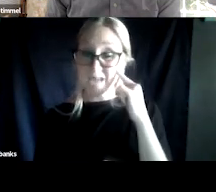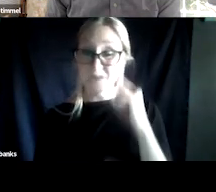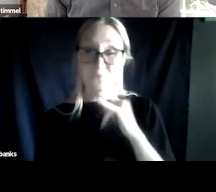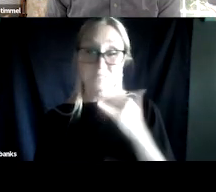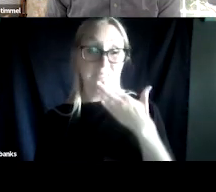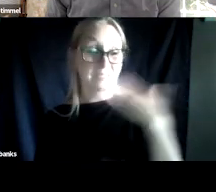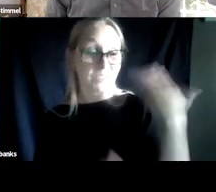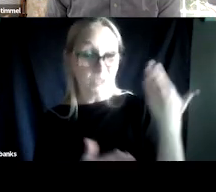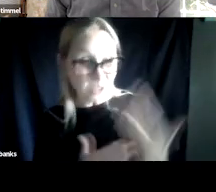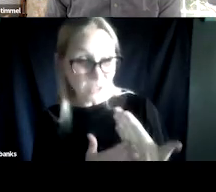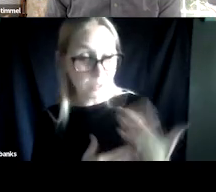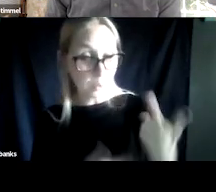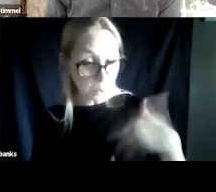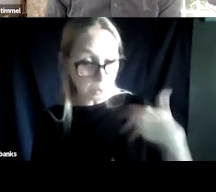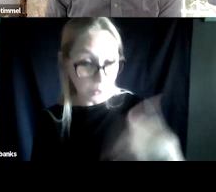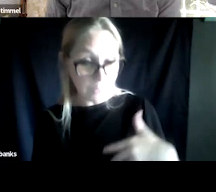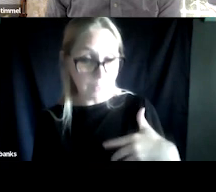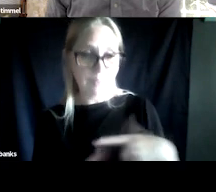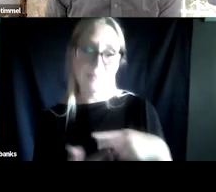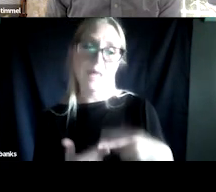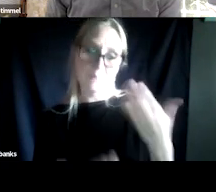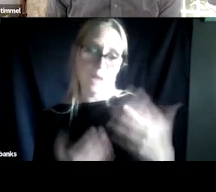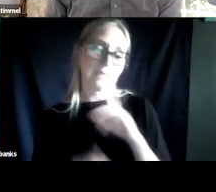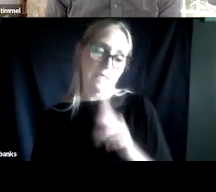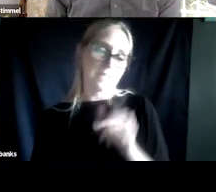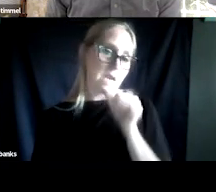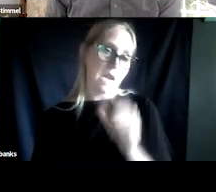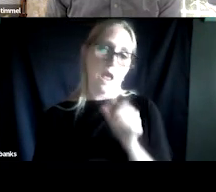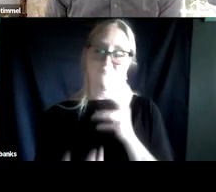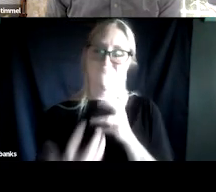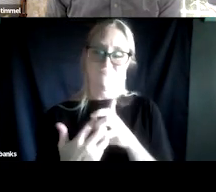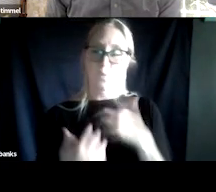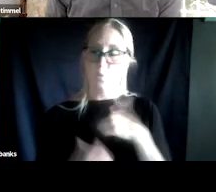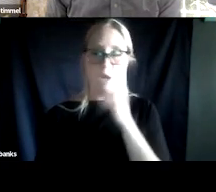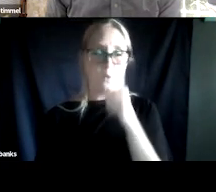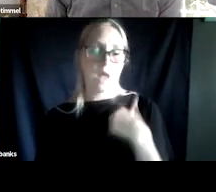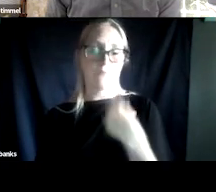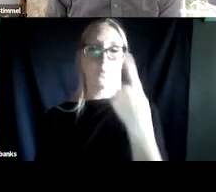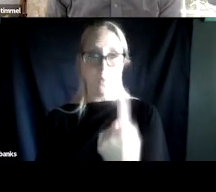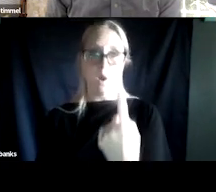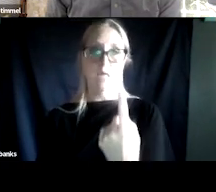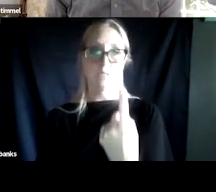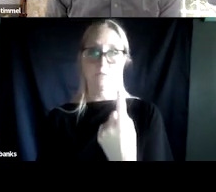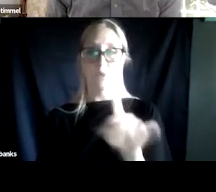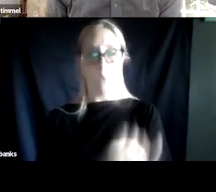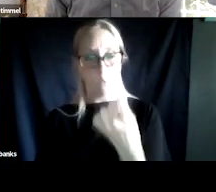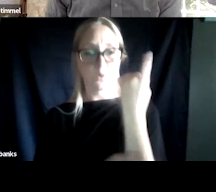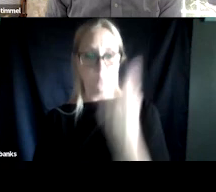I'm selling you a product, it probably is. We do not have a single therapy out there that works for everybody.